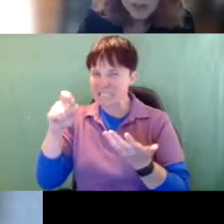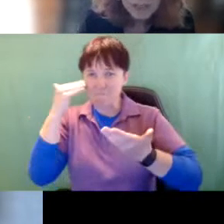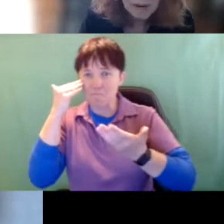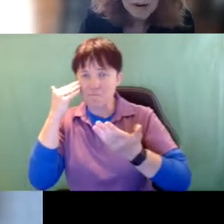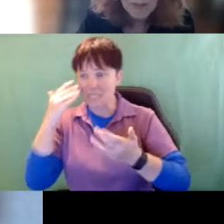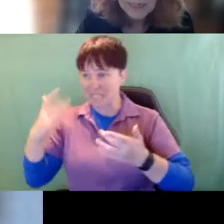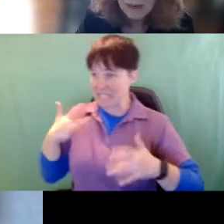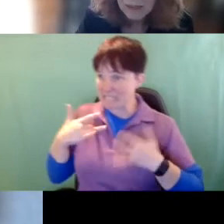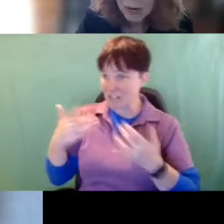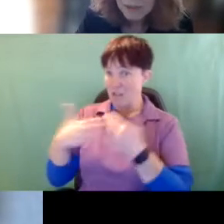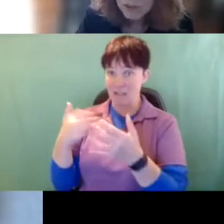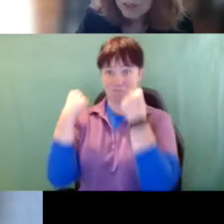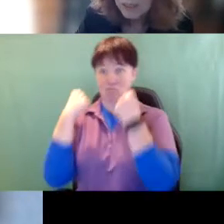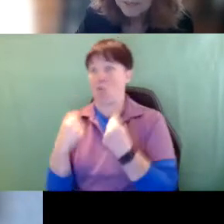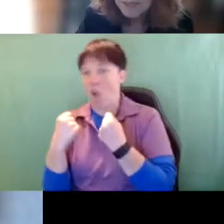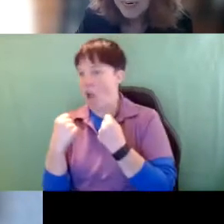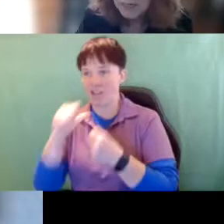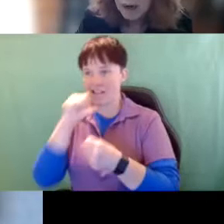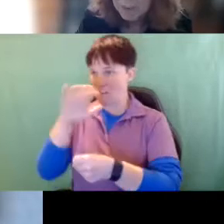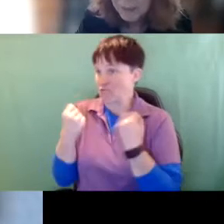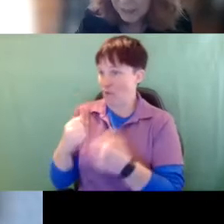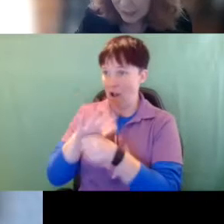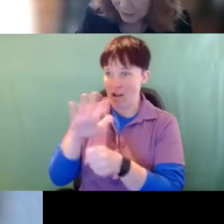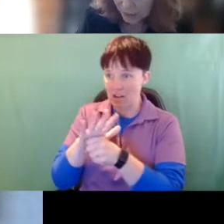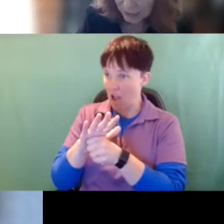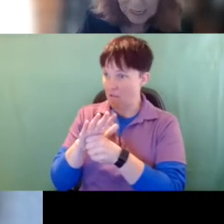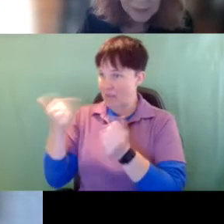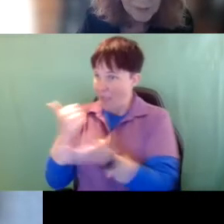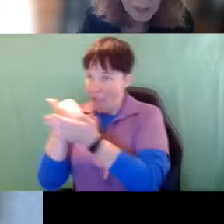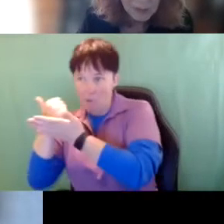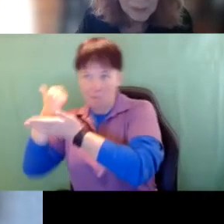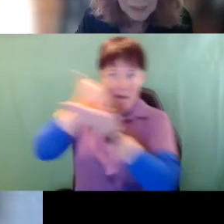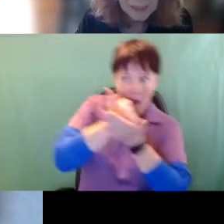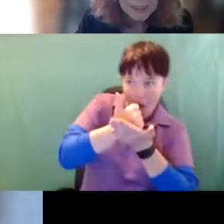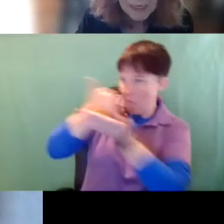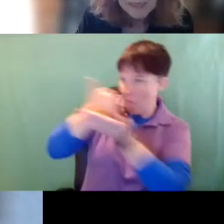strong they are they are not strong enough to compensate for the lack of the other one. So